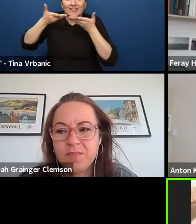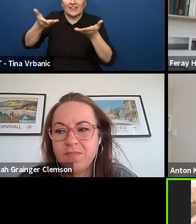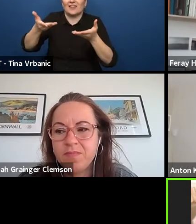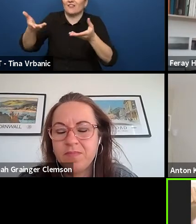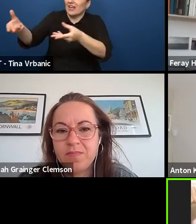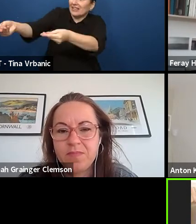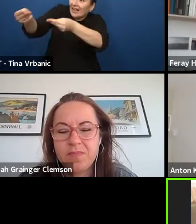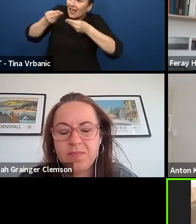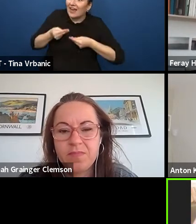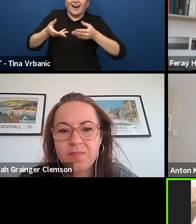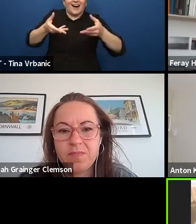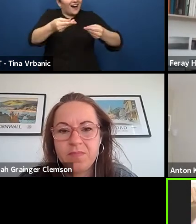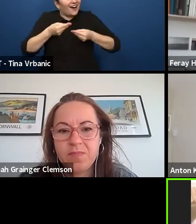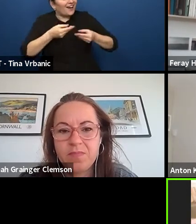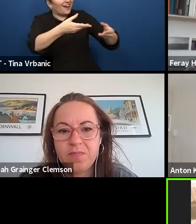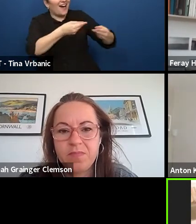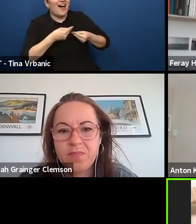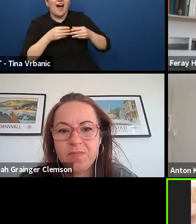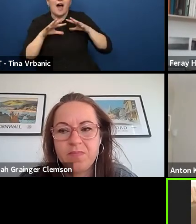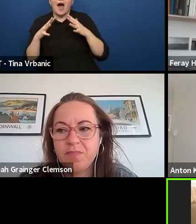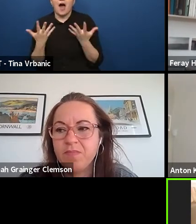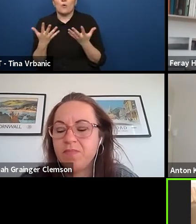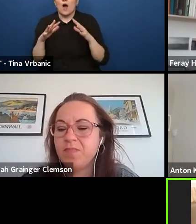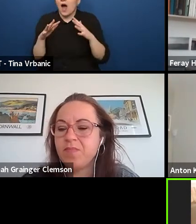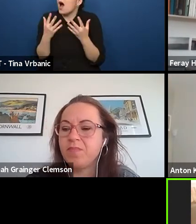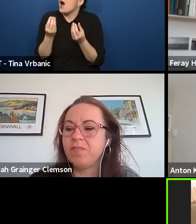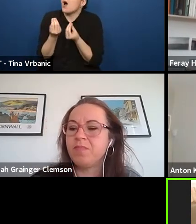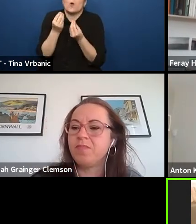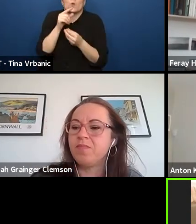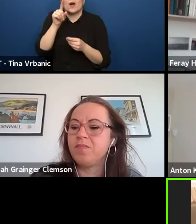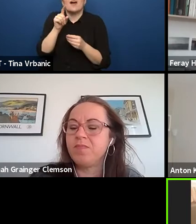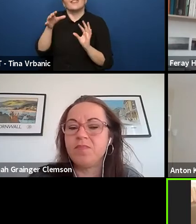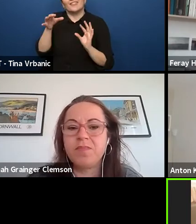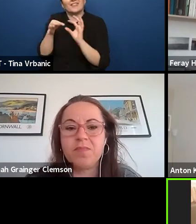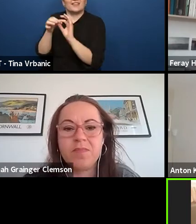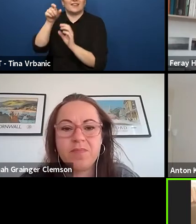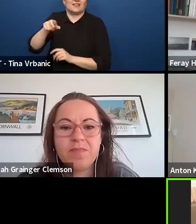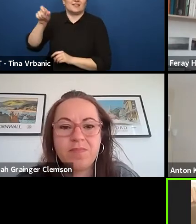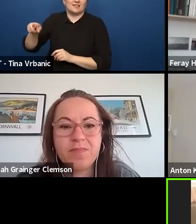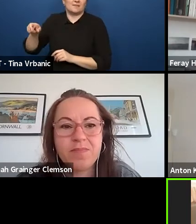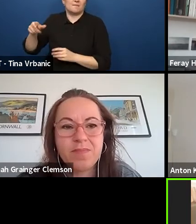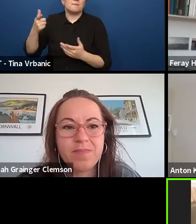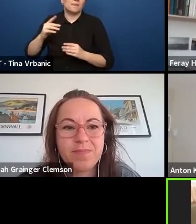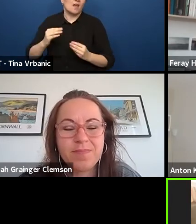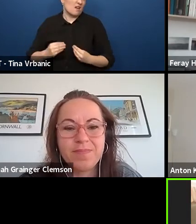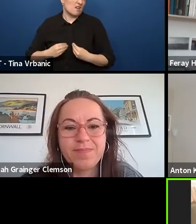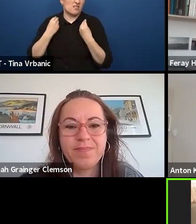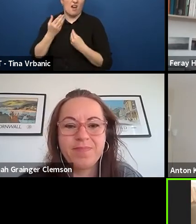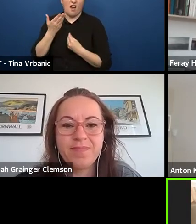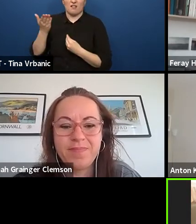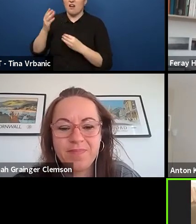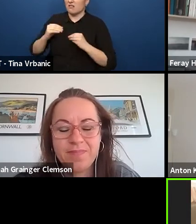which kind of setting to reach them. And teenagers are our ambassadors in the sense